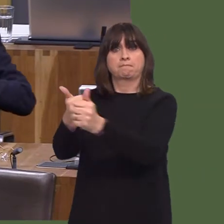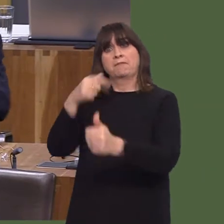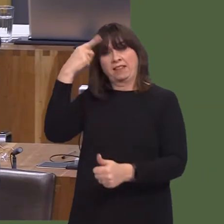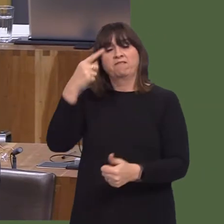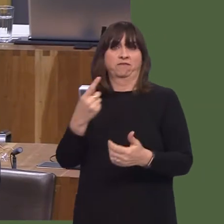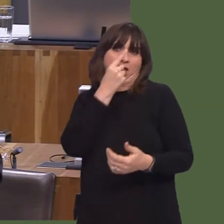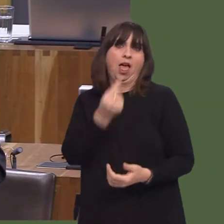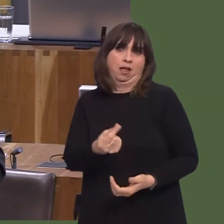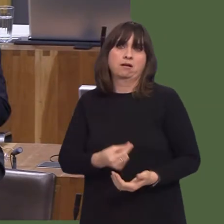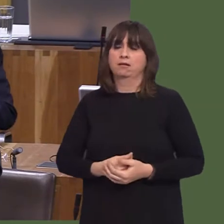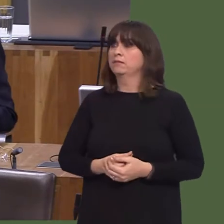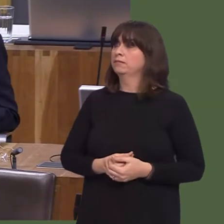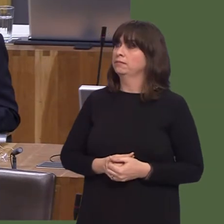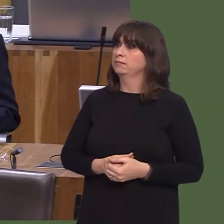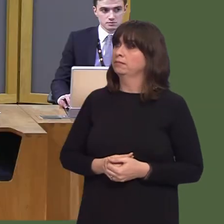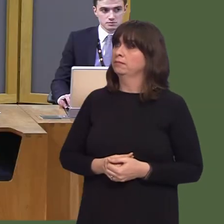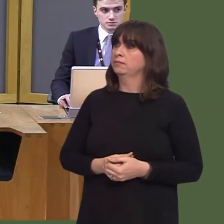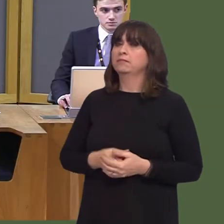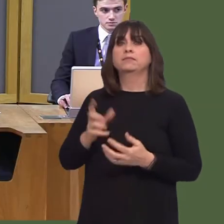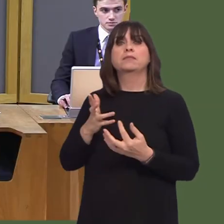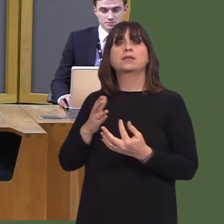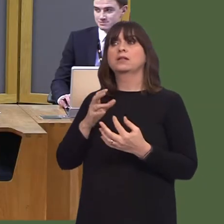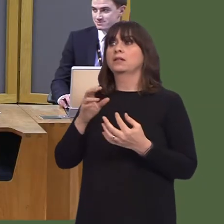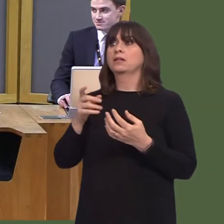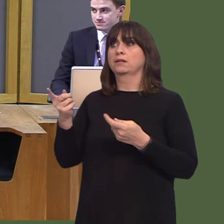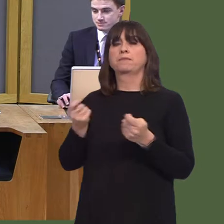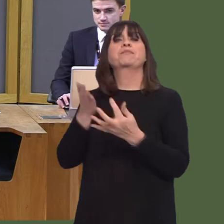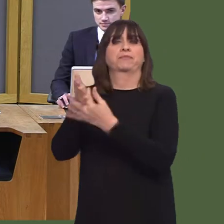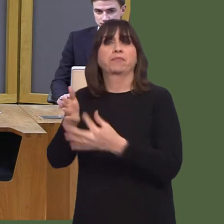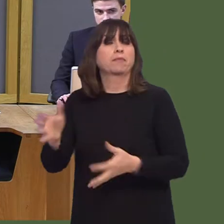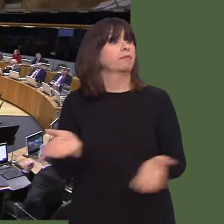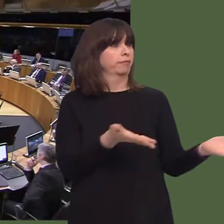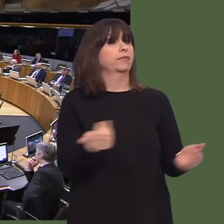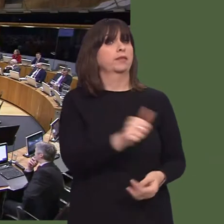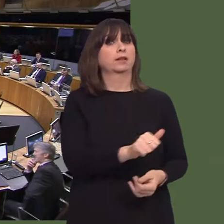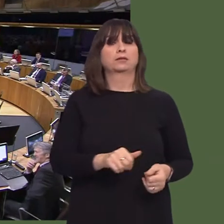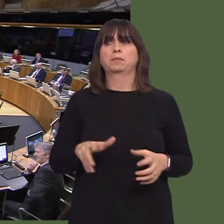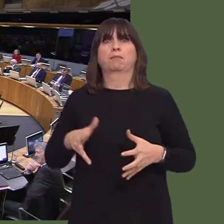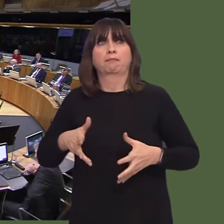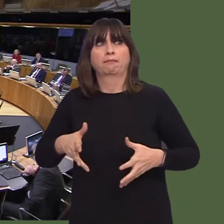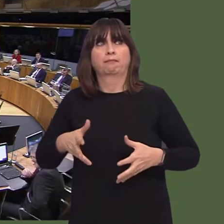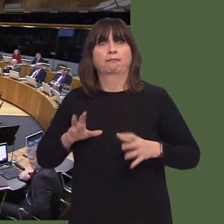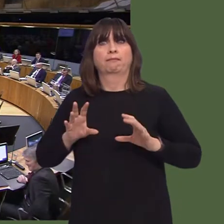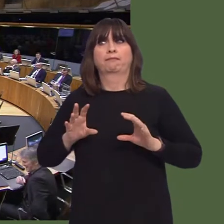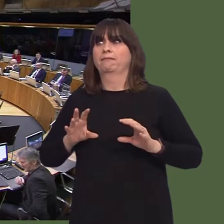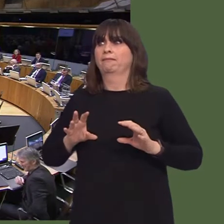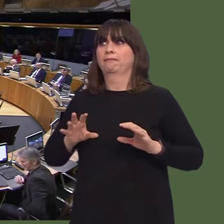prevented from doing that by the Conservative Government in London.